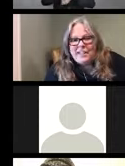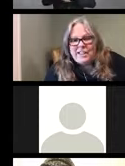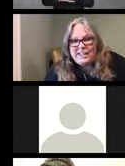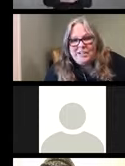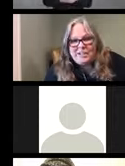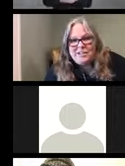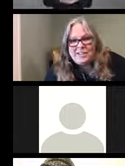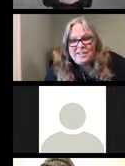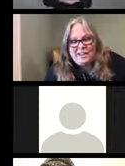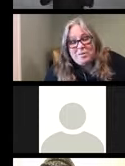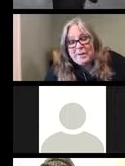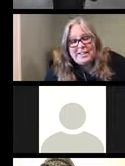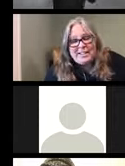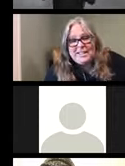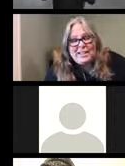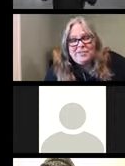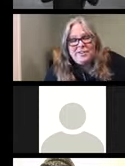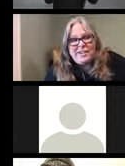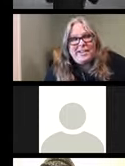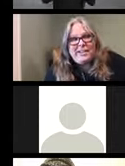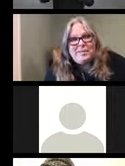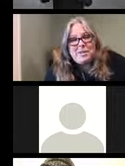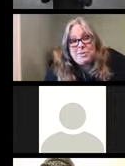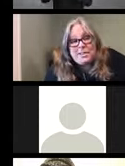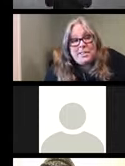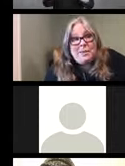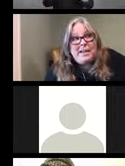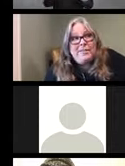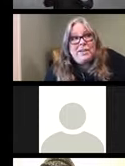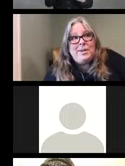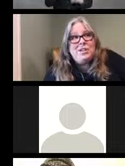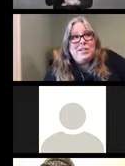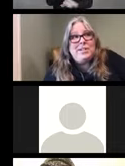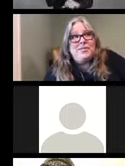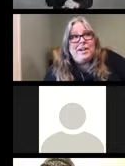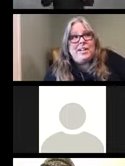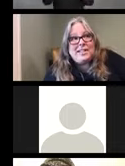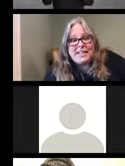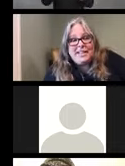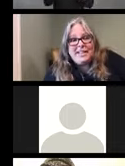so that everybody can stay safe. So does anyone have any questions for us?